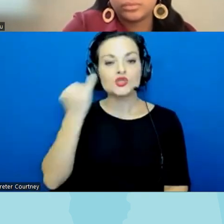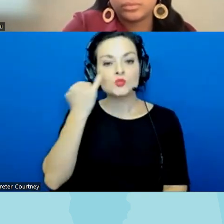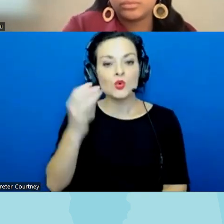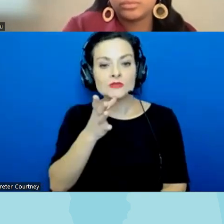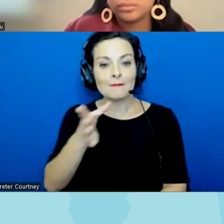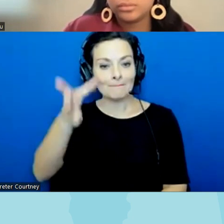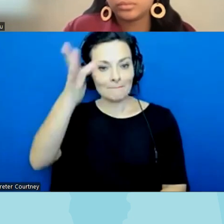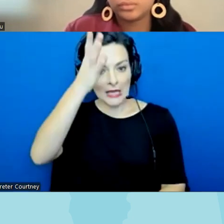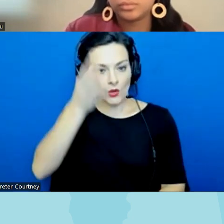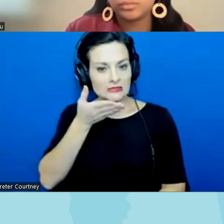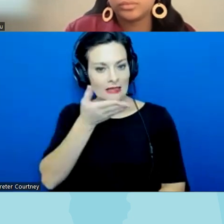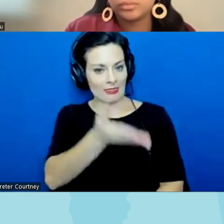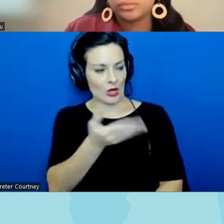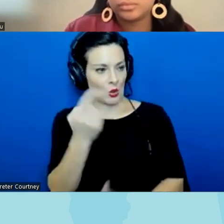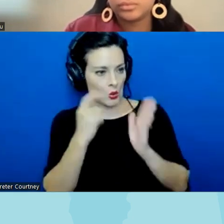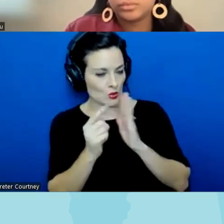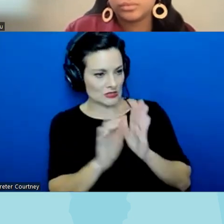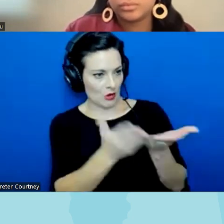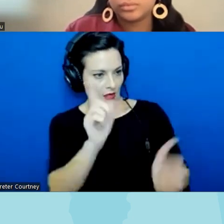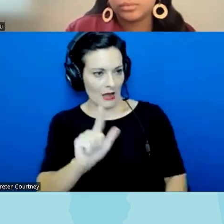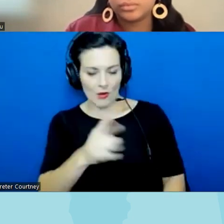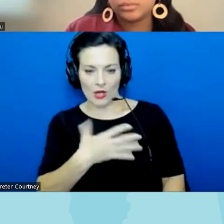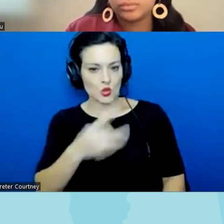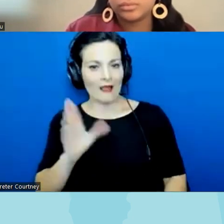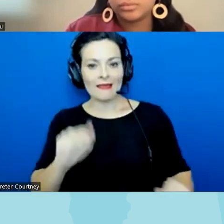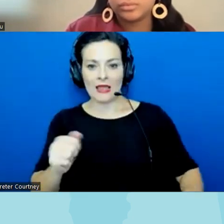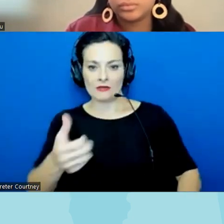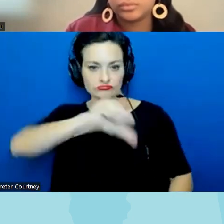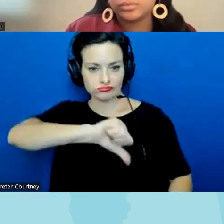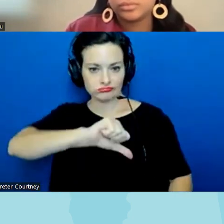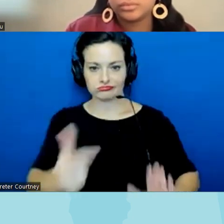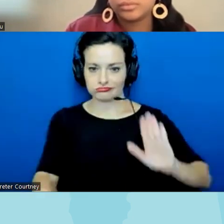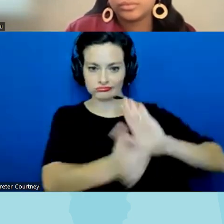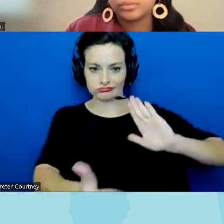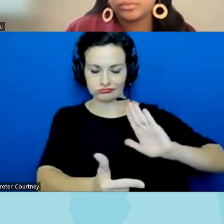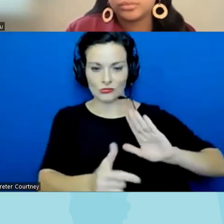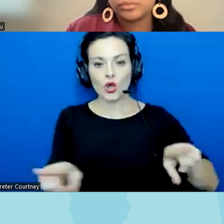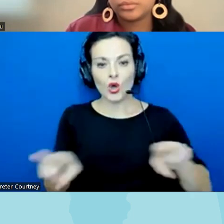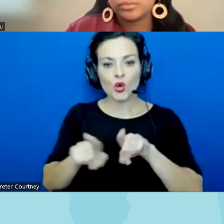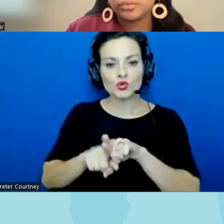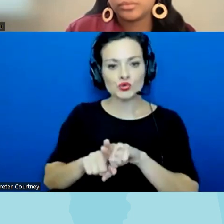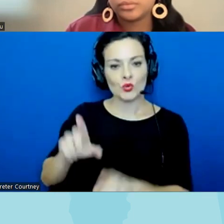in the school library and then also prohibit CRT so um that bill all of the bills already had a